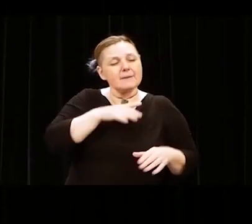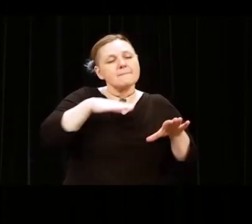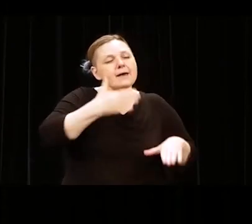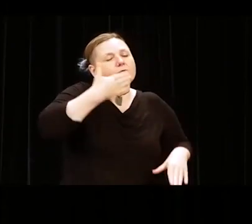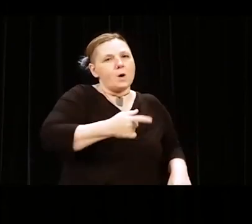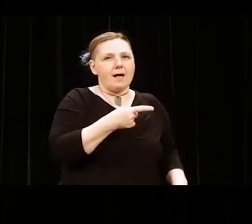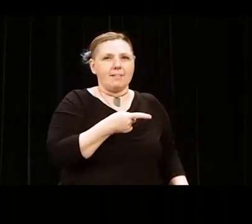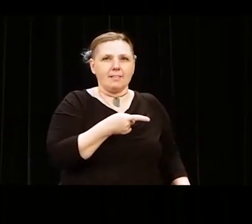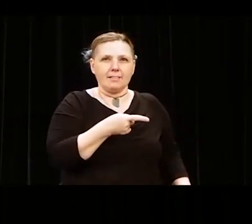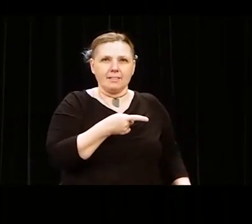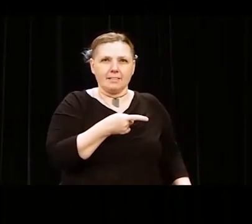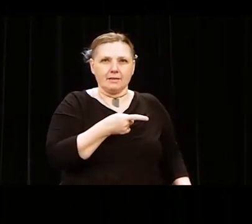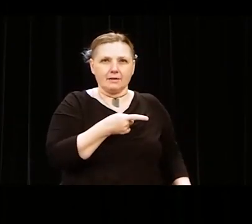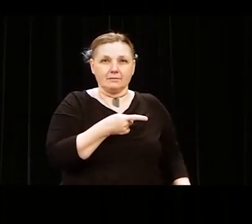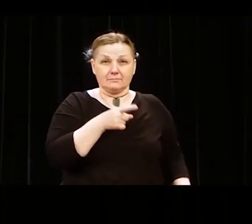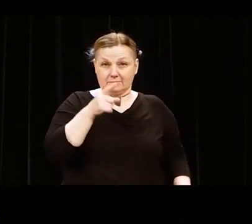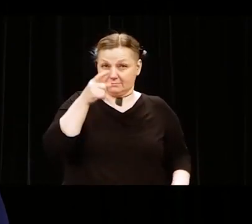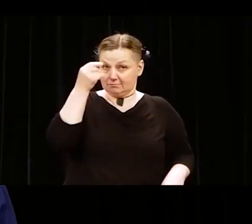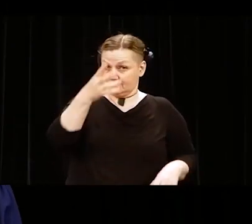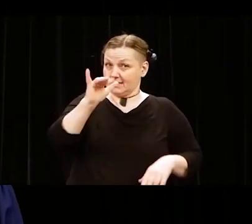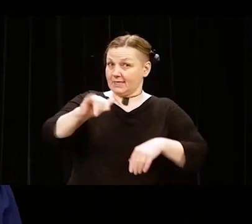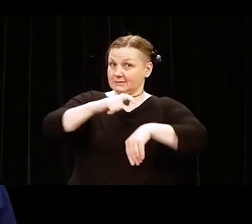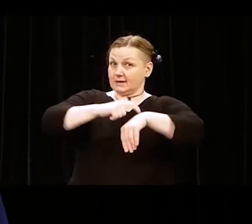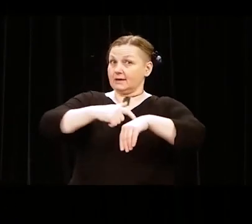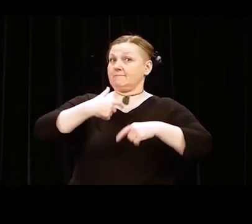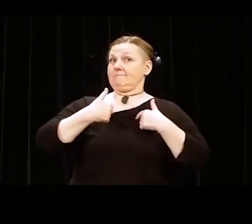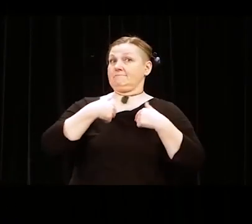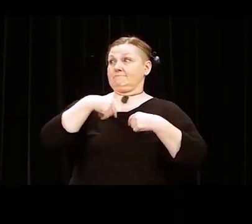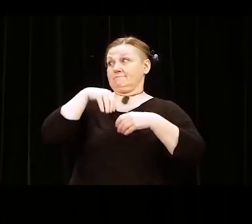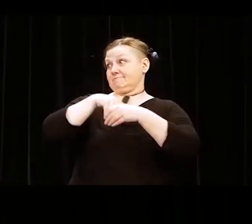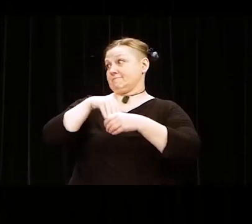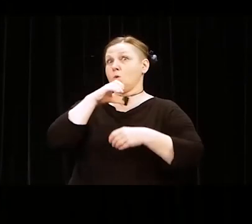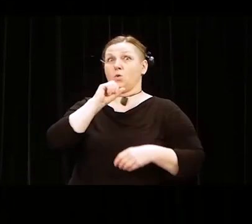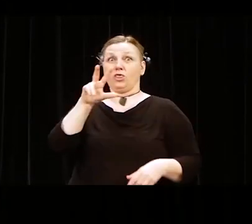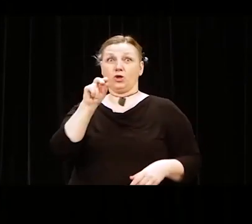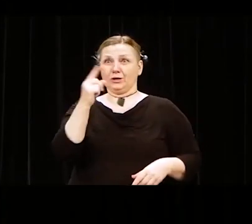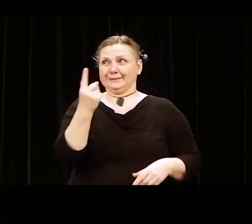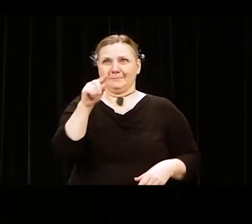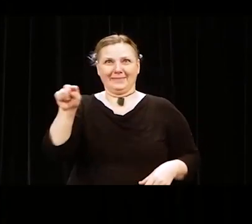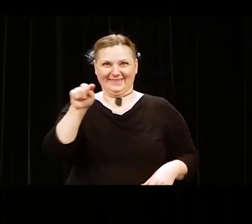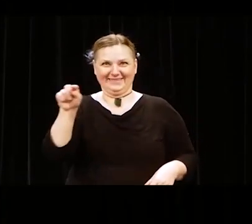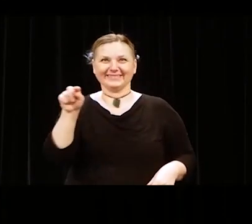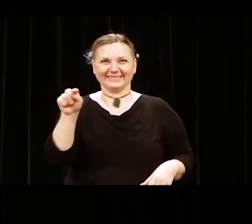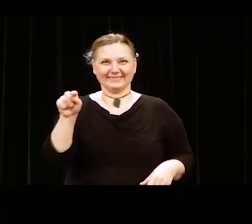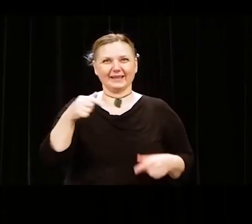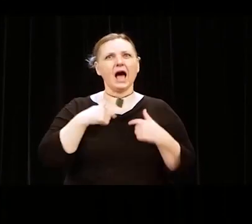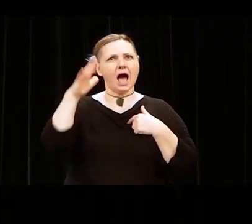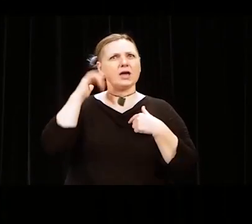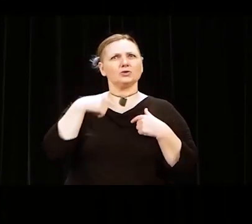Mind you, I was in my in my 30s by then. I used to respond to her with